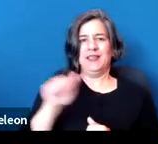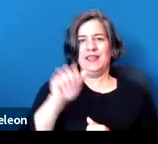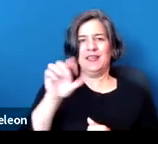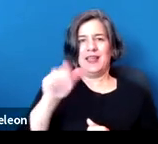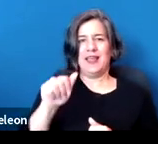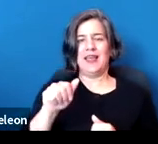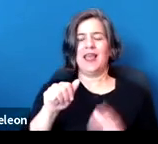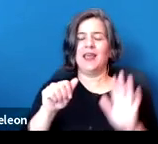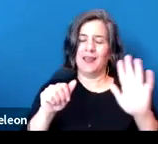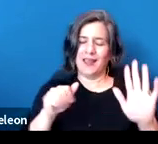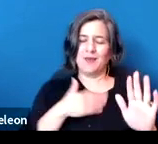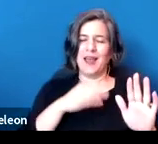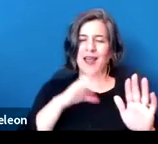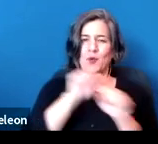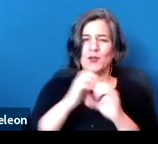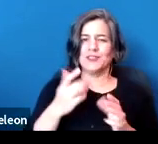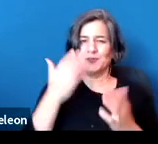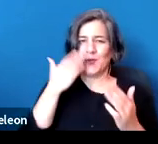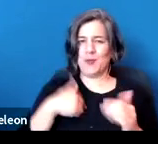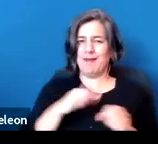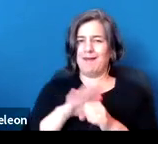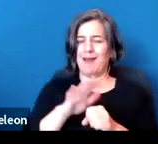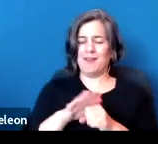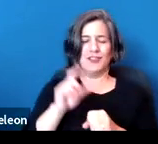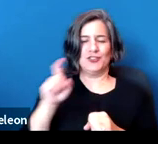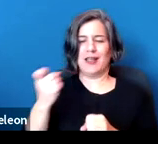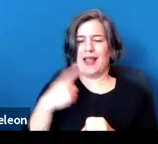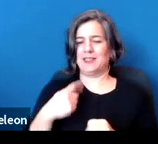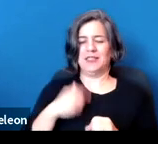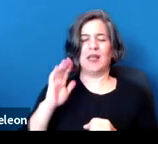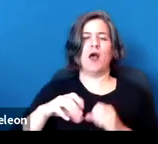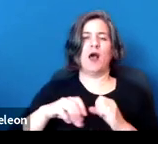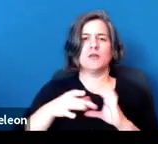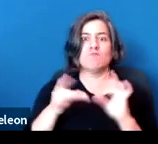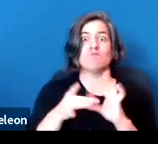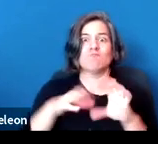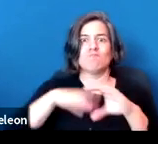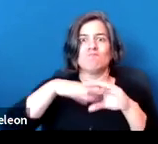to get me started talking about it because I'll go on for many an hour about it,